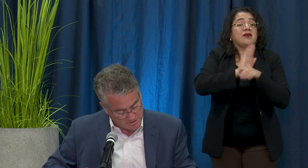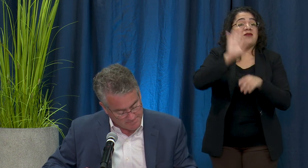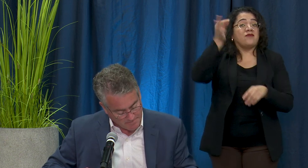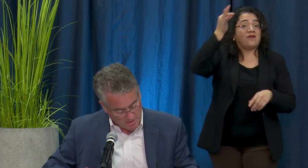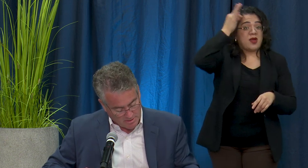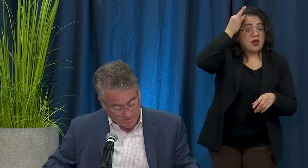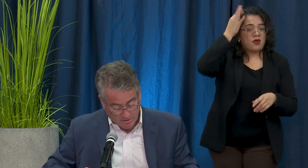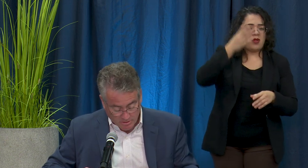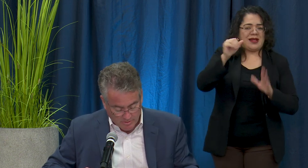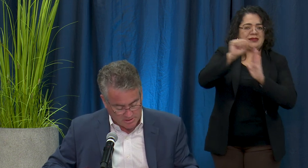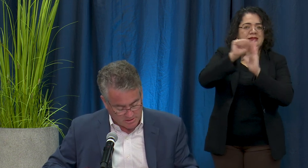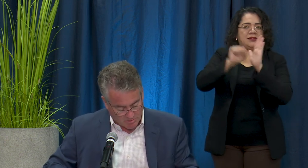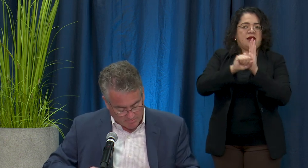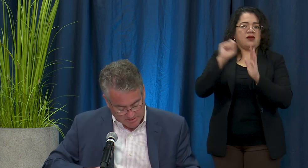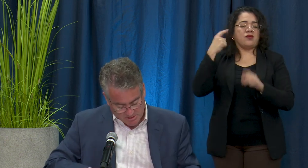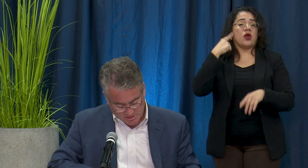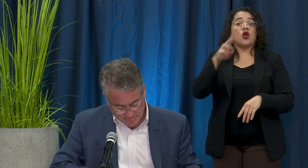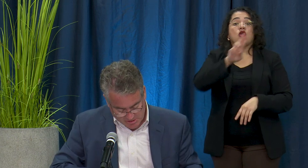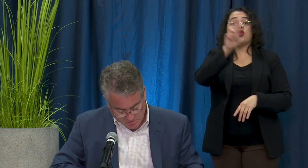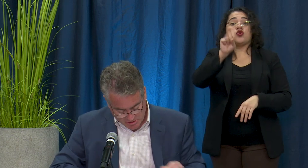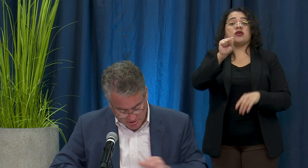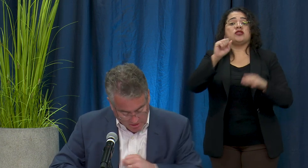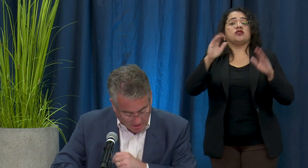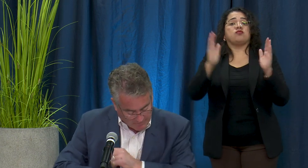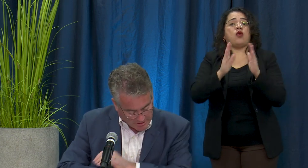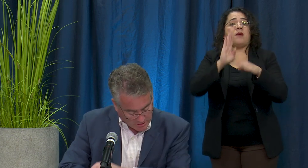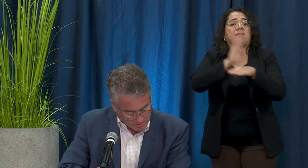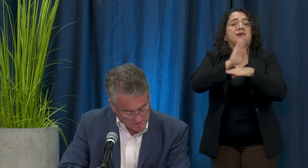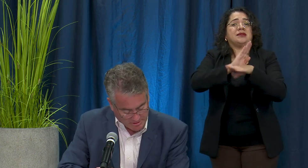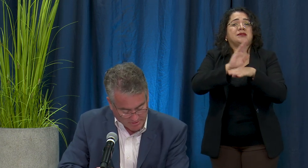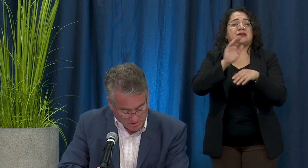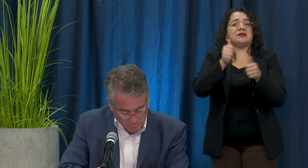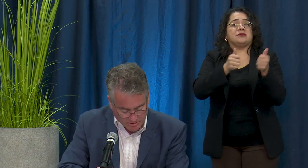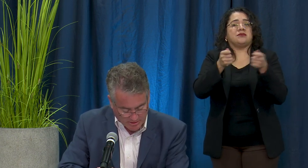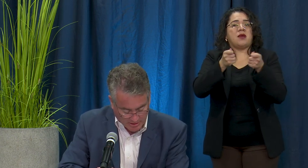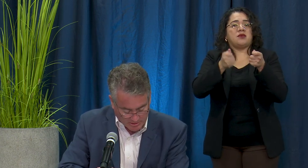The US Small Business Administration is offering loans up to 2 million dollars